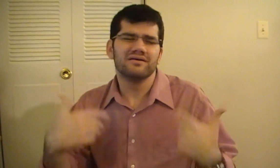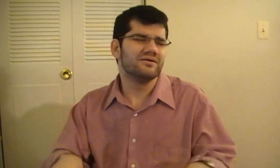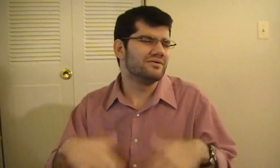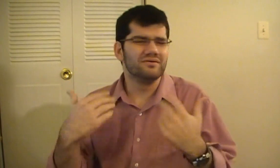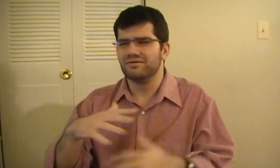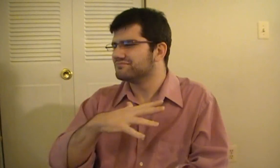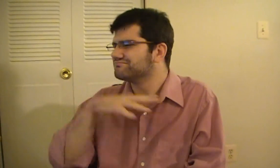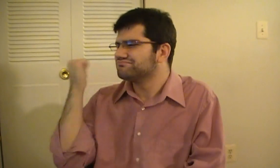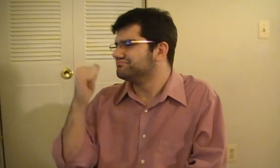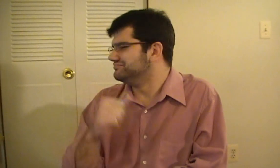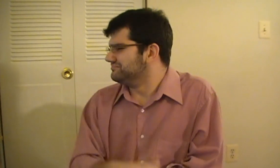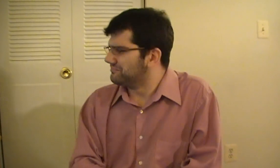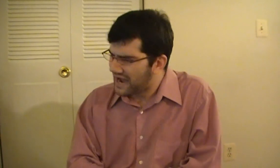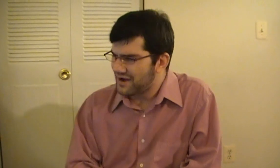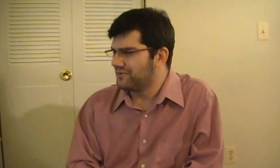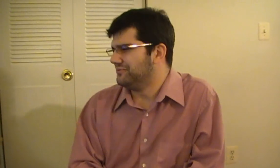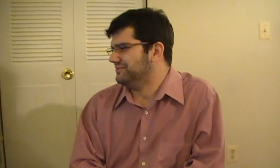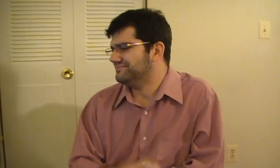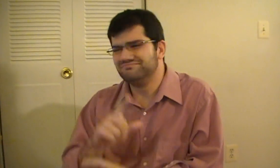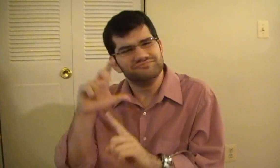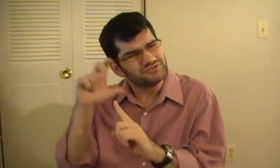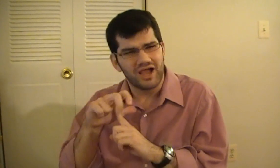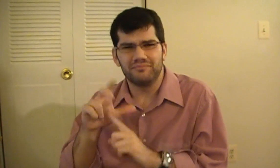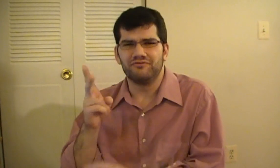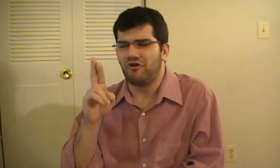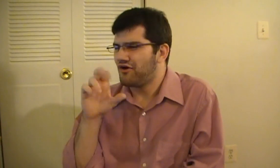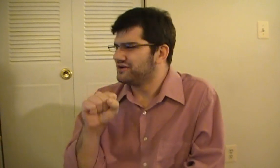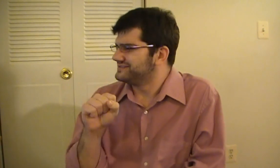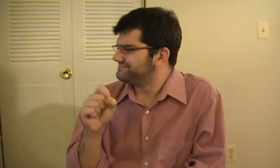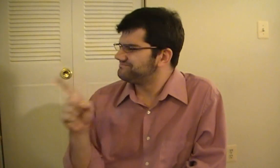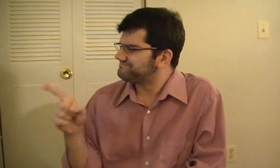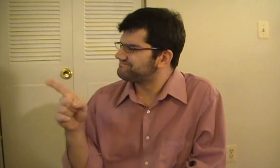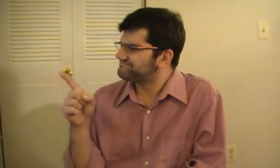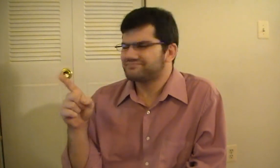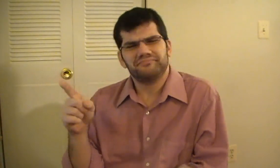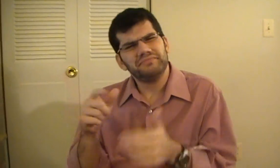That was truly a great VRS experience!